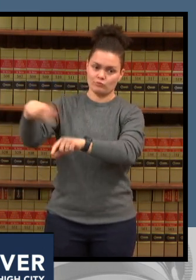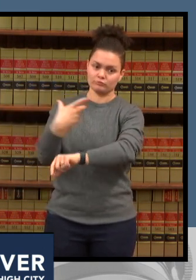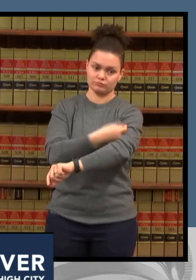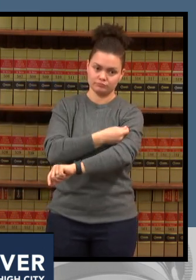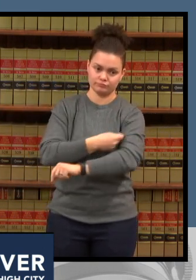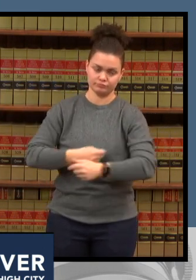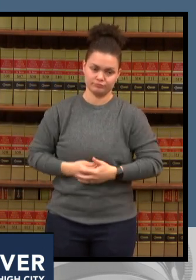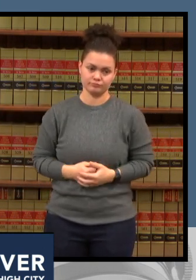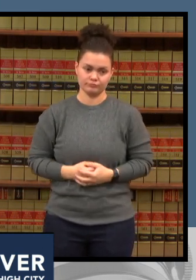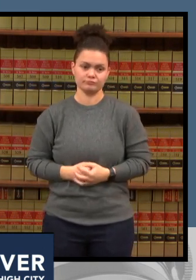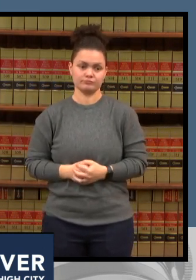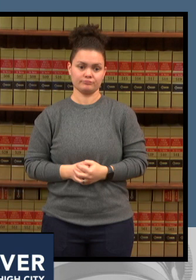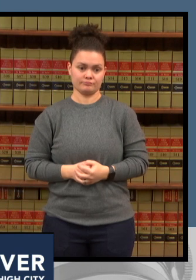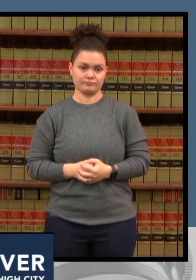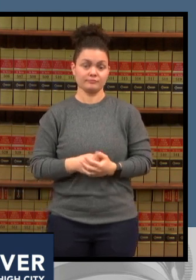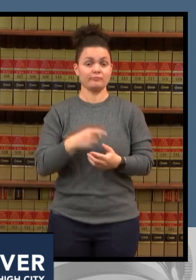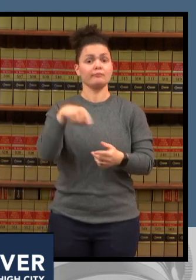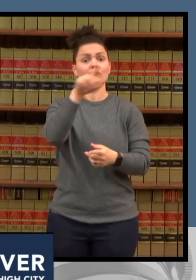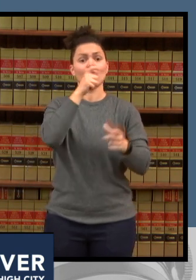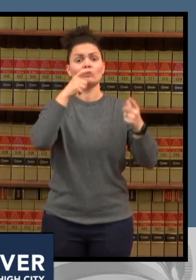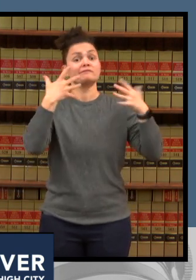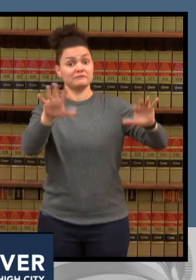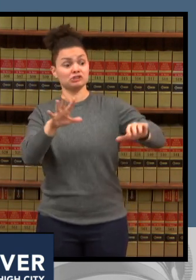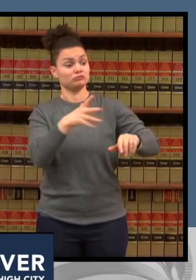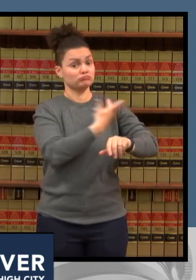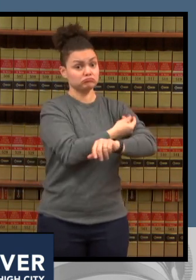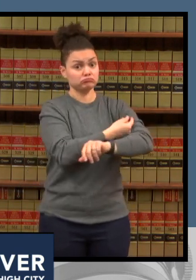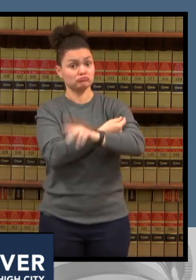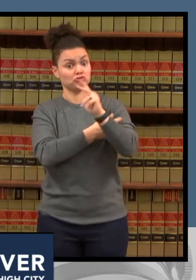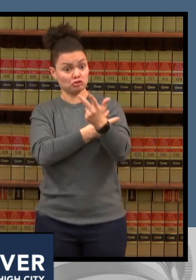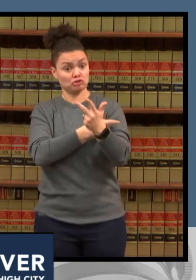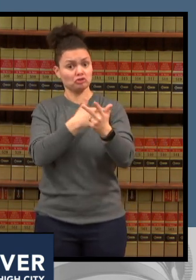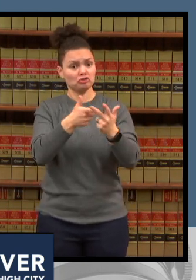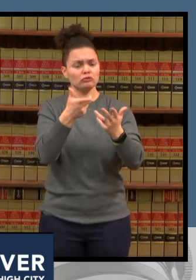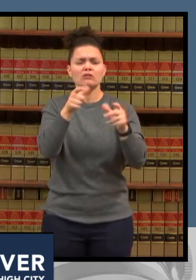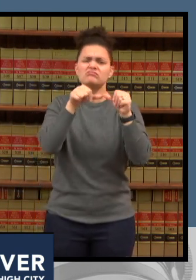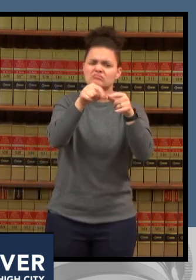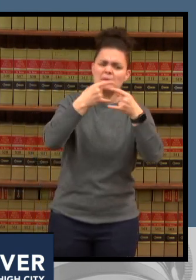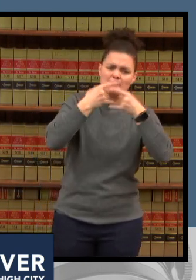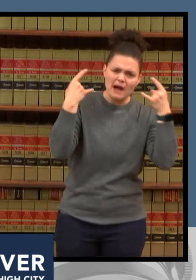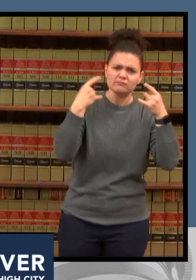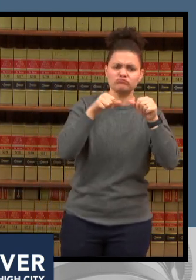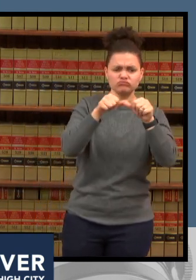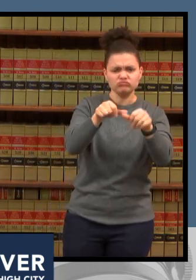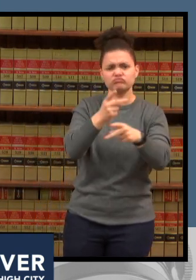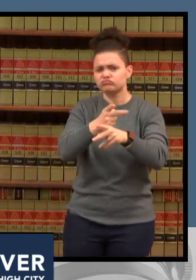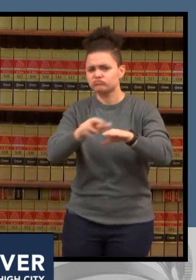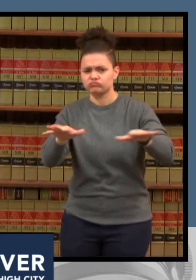of masks to continue our day-to-day activities as safely as possible i'd now like to turn this over